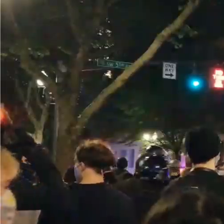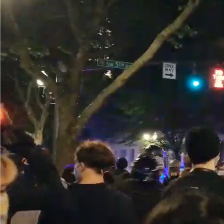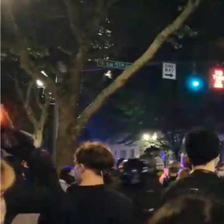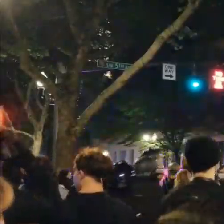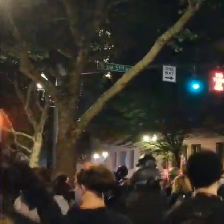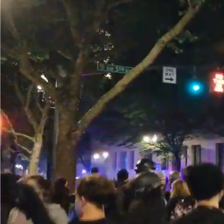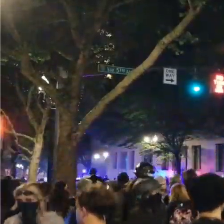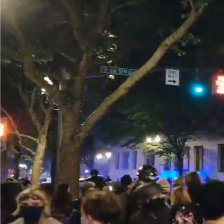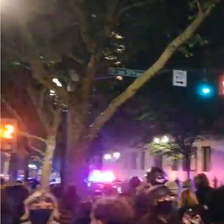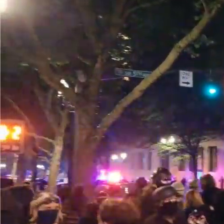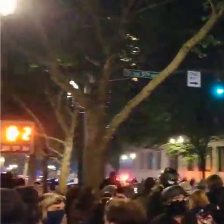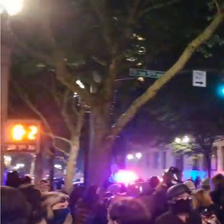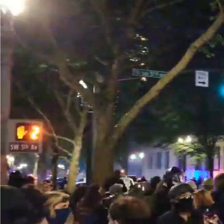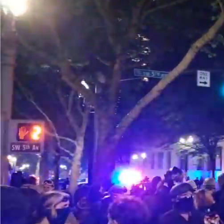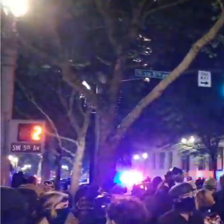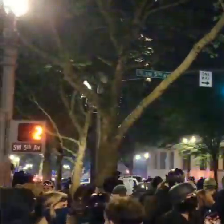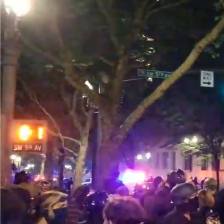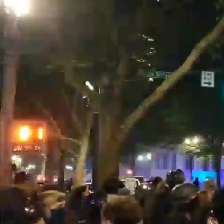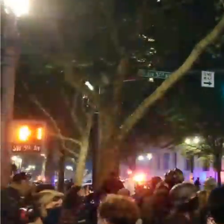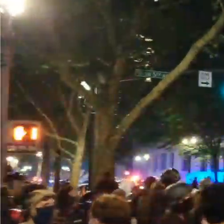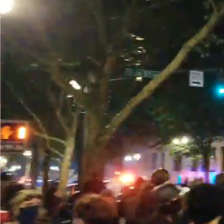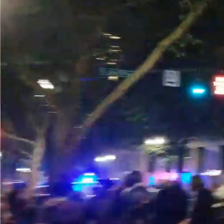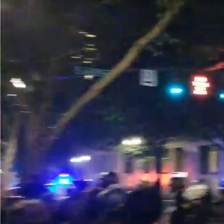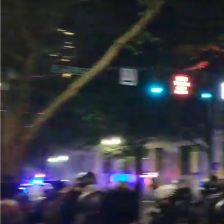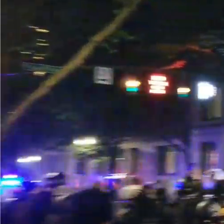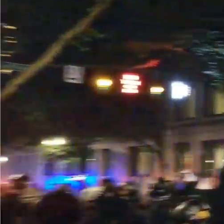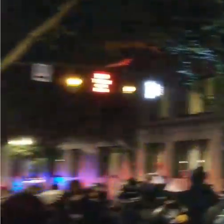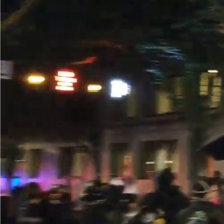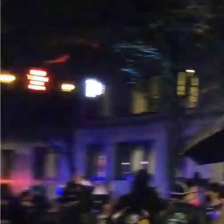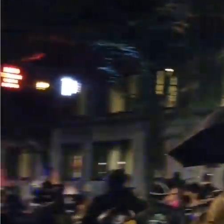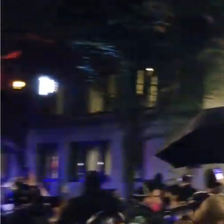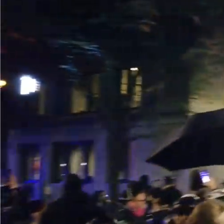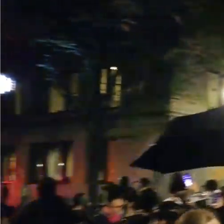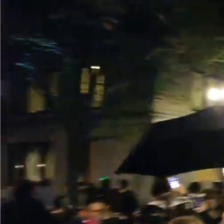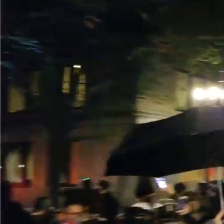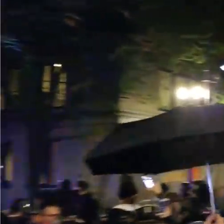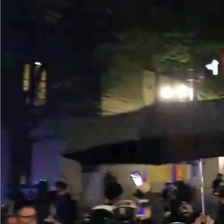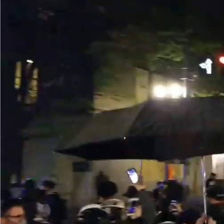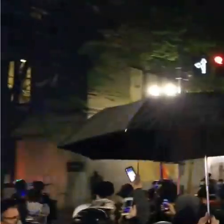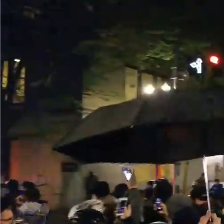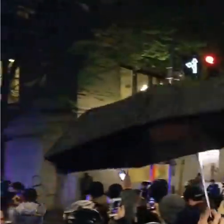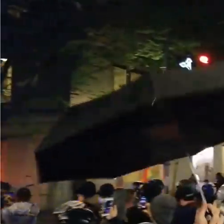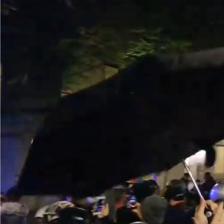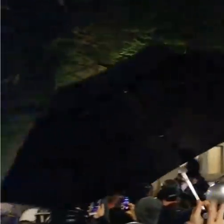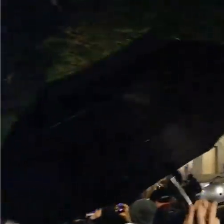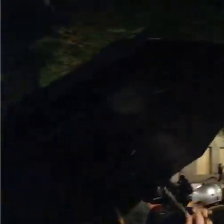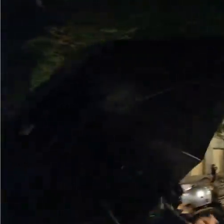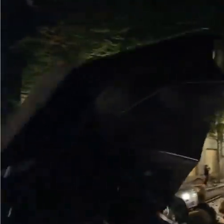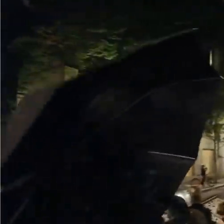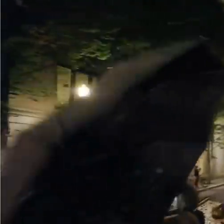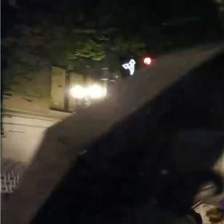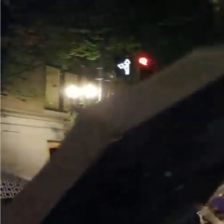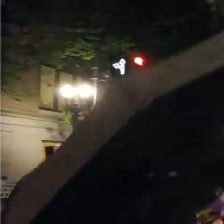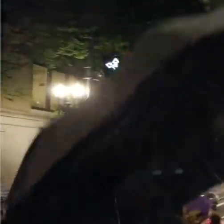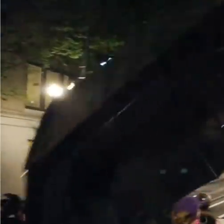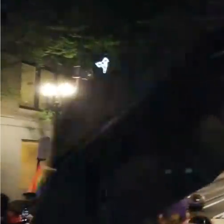They can walk away behind the view of the camera all they want. They are not trapped in this area at this time.